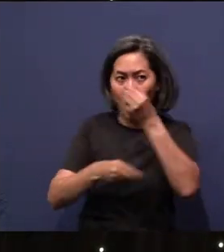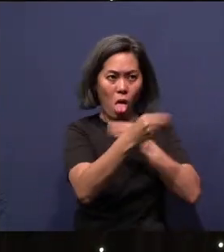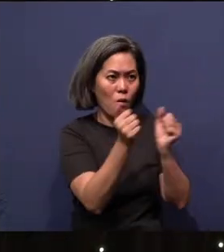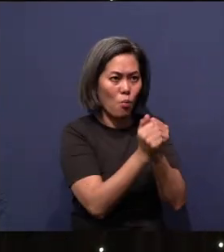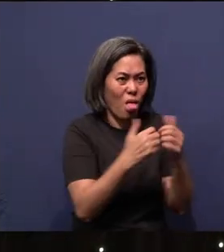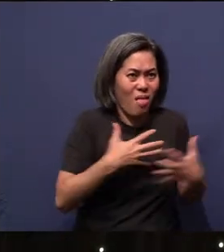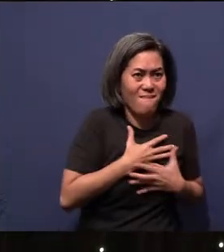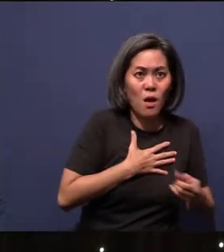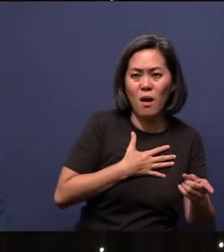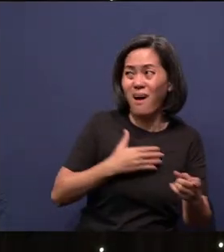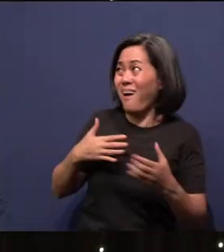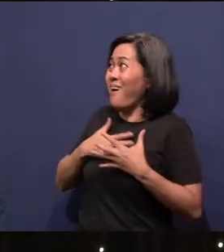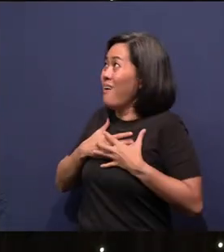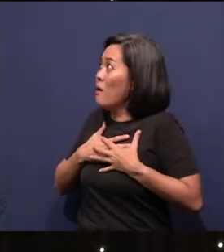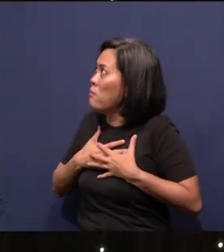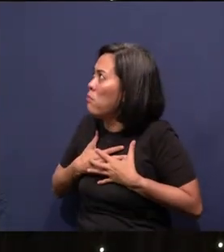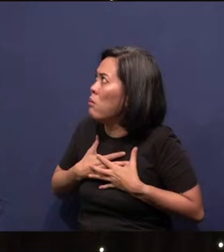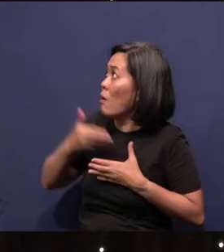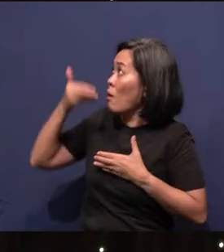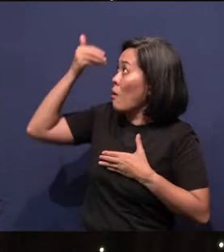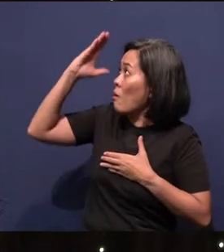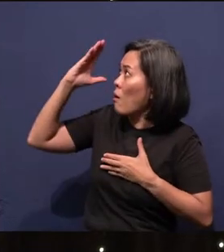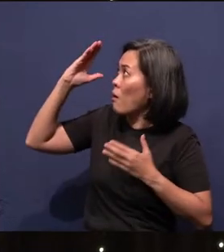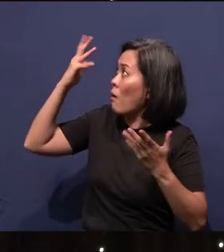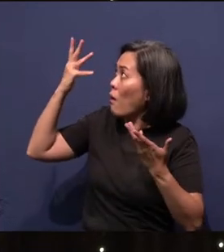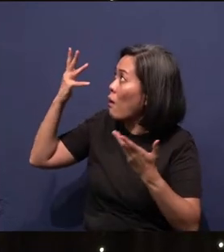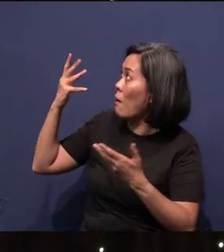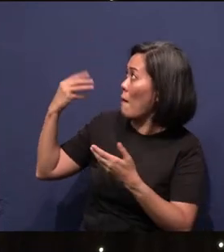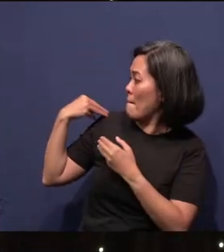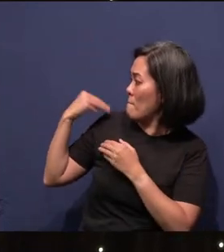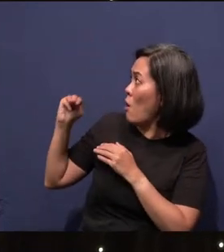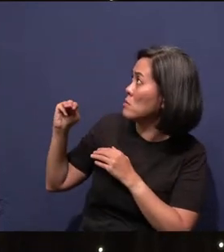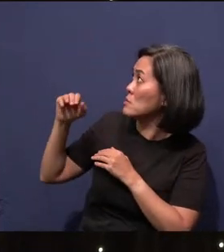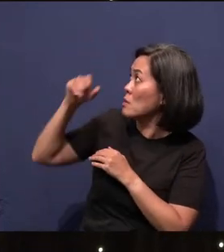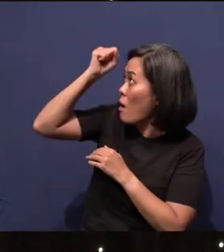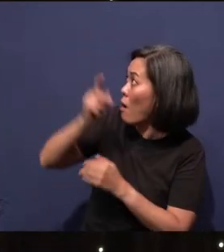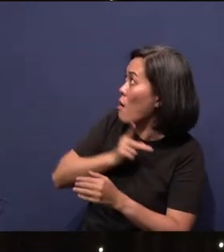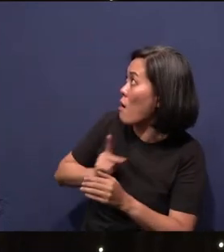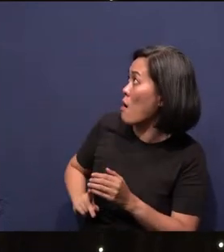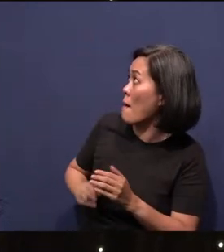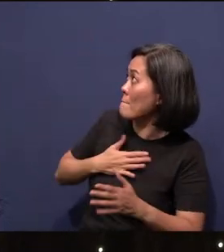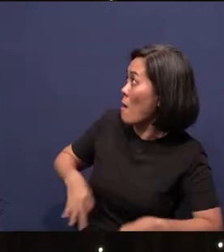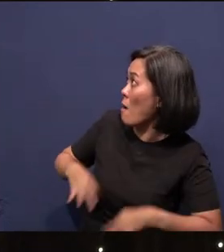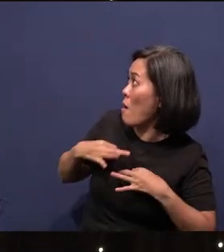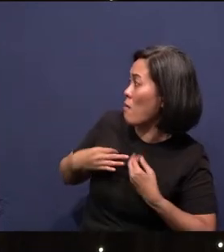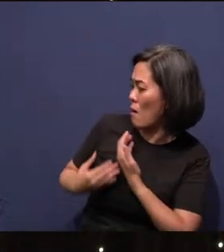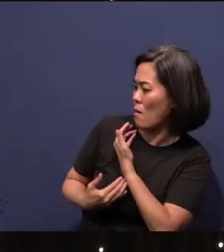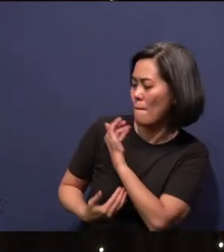afraid that I displace God as master, sovereign King of my life because I must